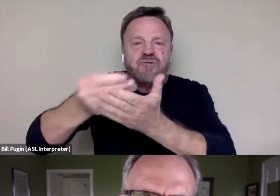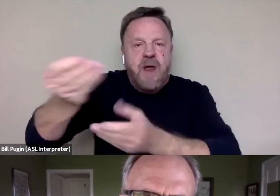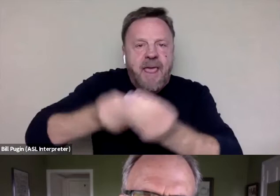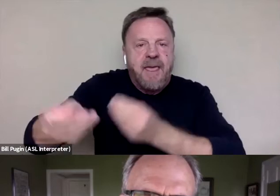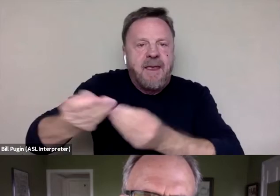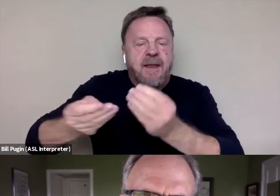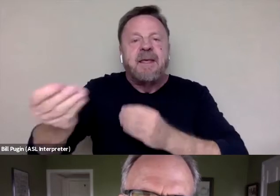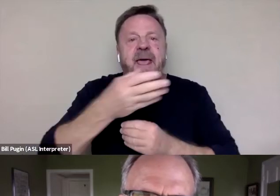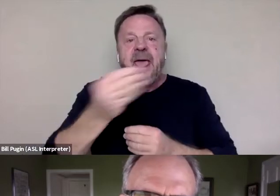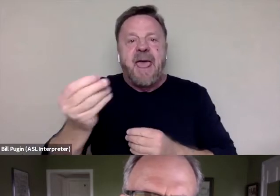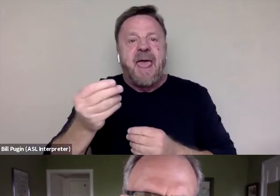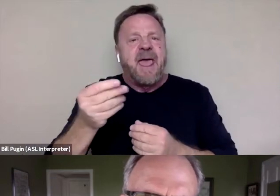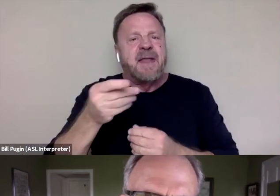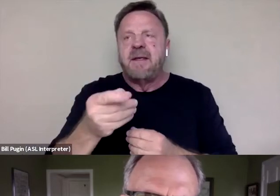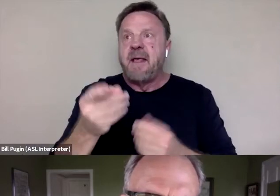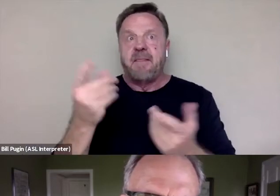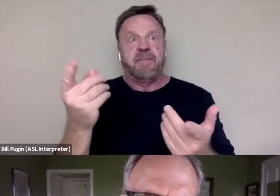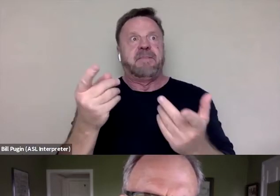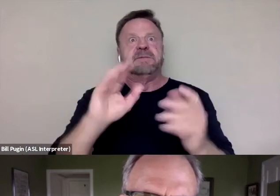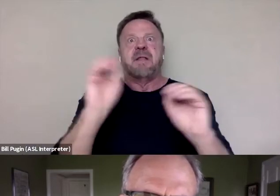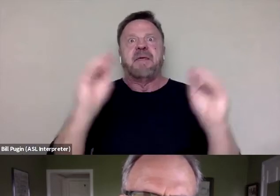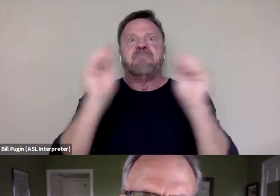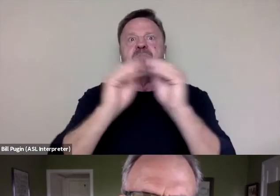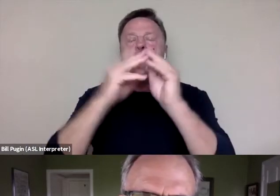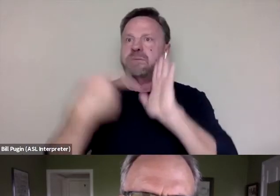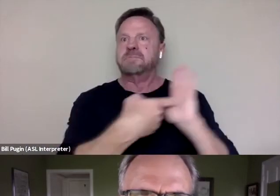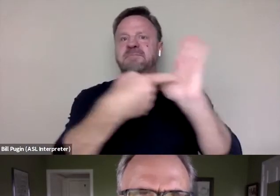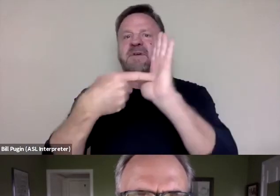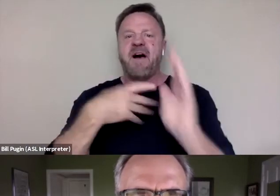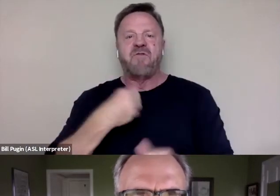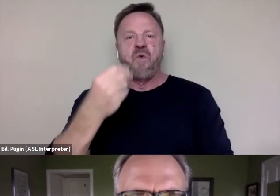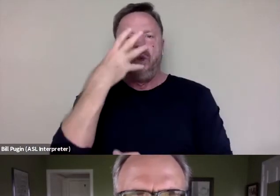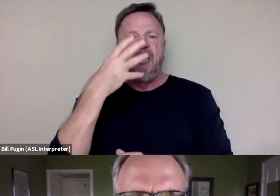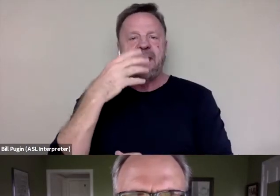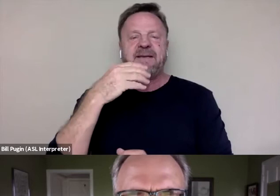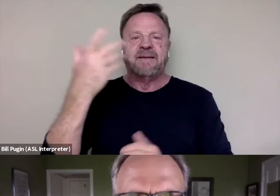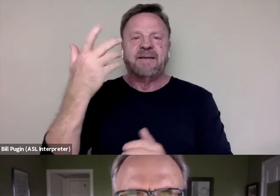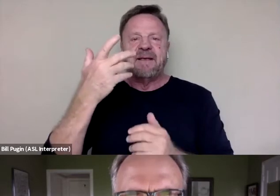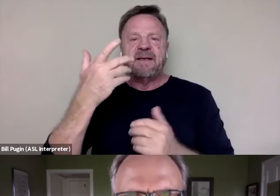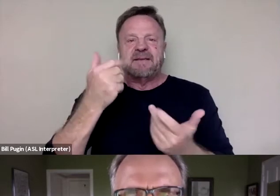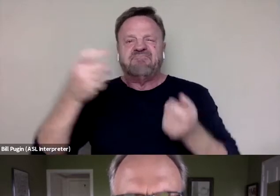emblematic of the white supremacist patriarchy than the rape of black women and girls.